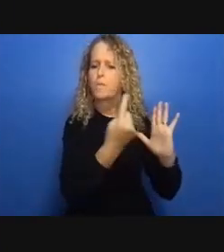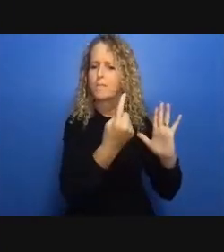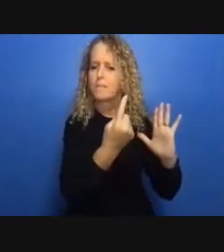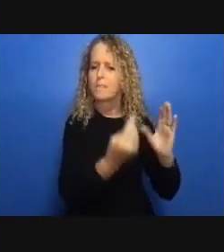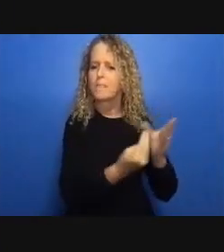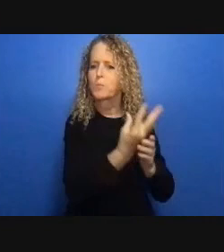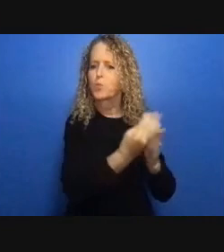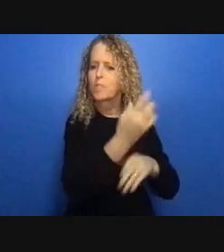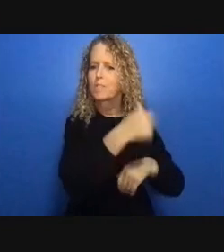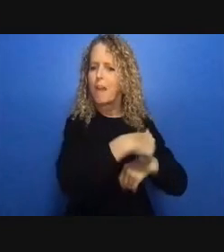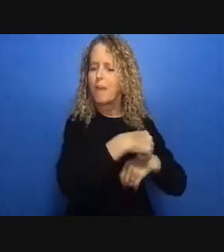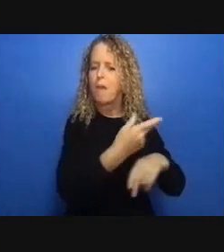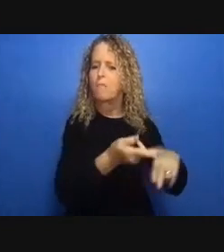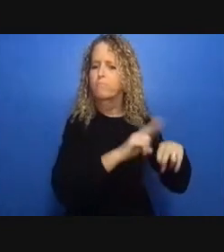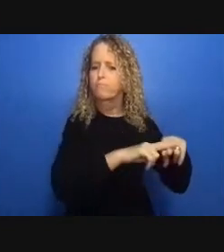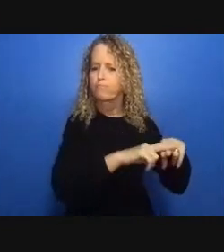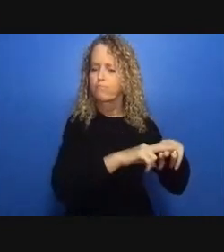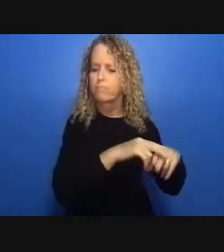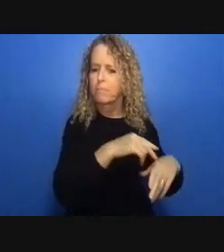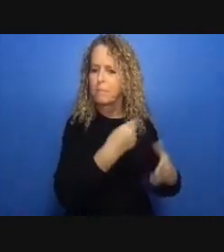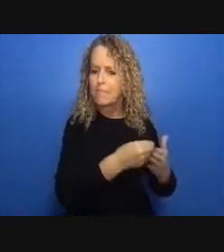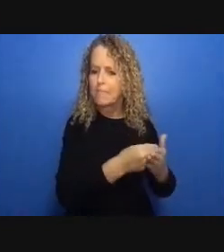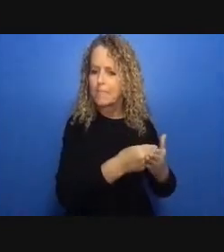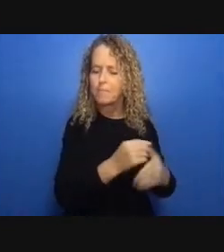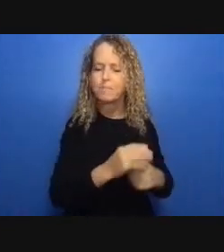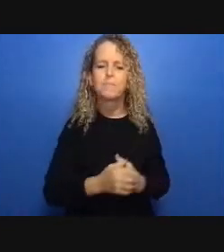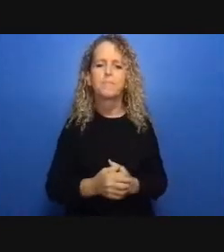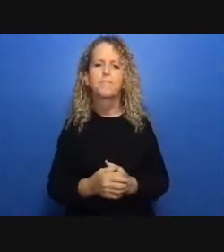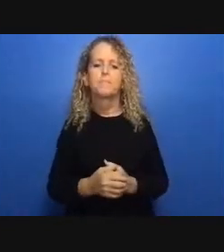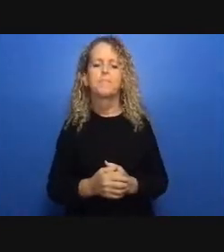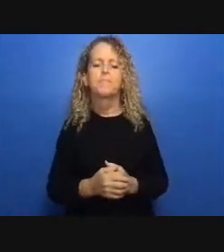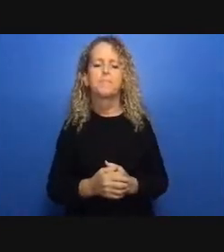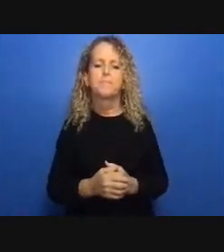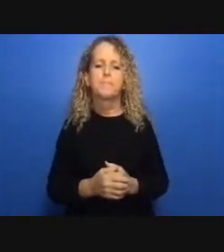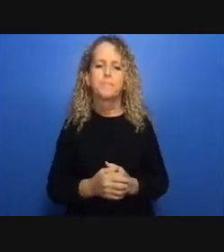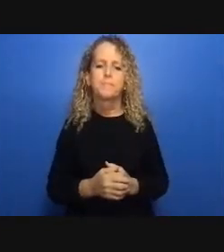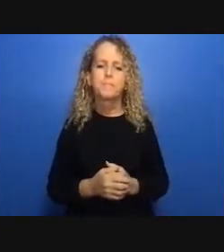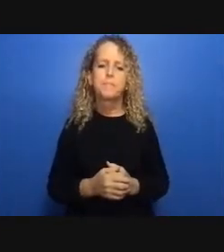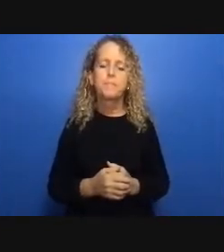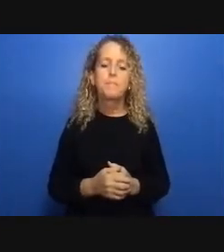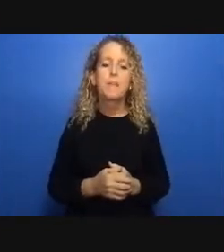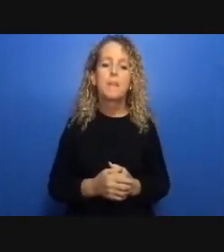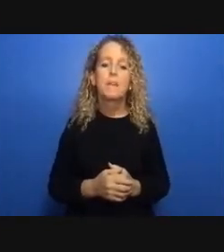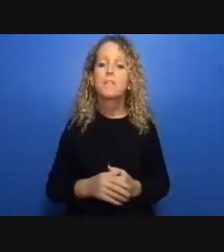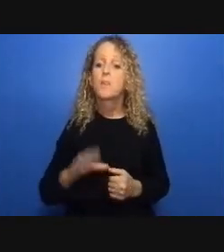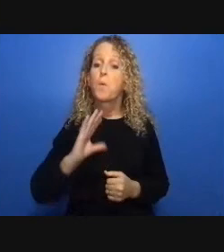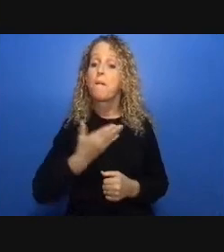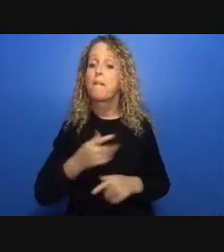if we actually worked more together if more voices were included in the conversation if